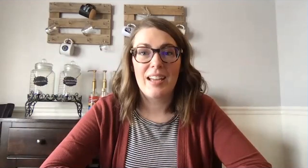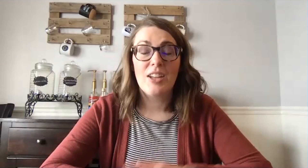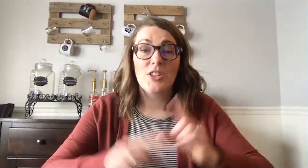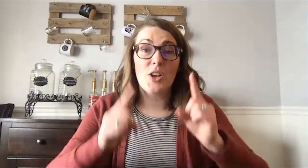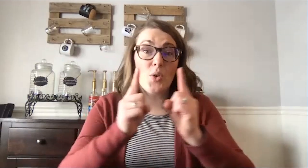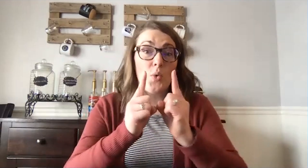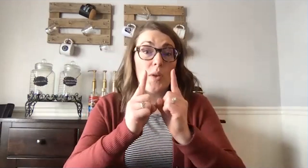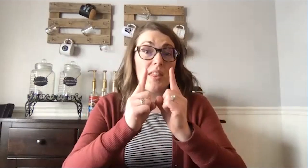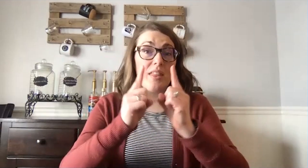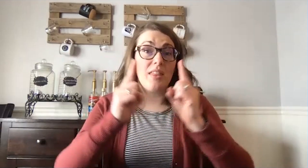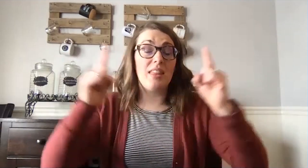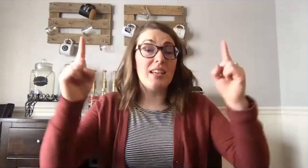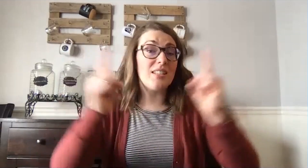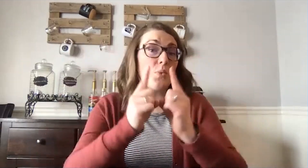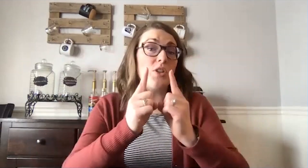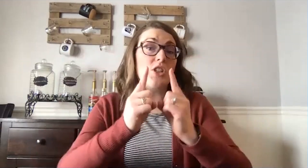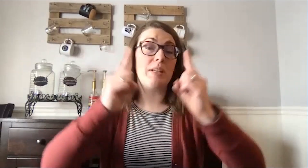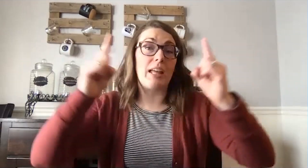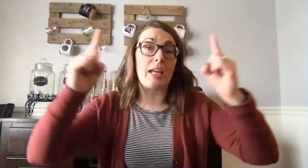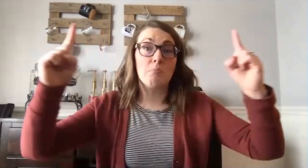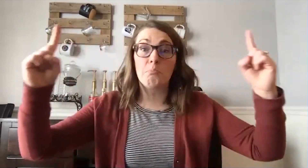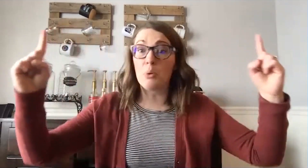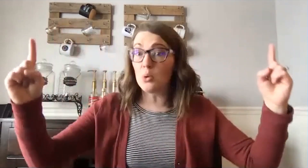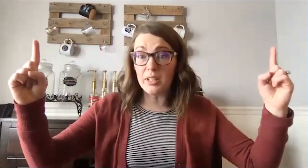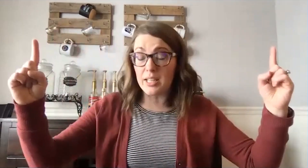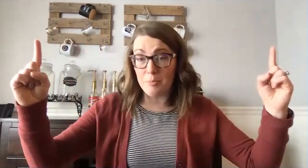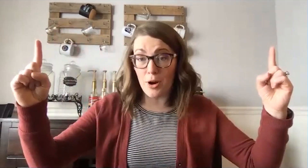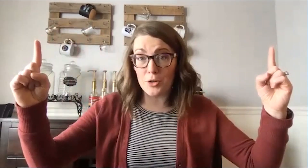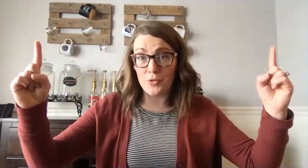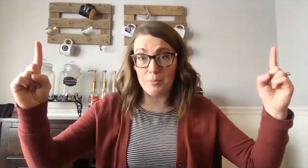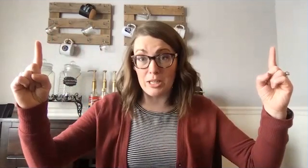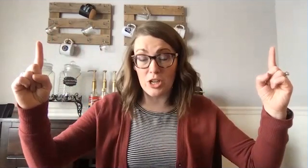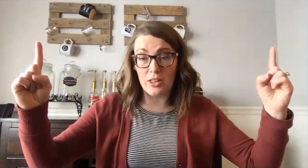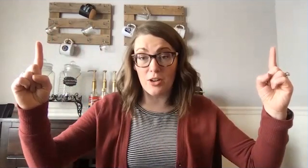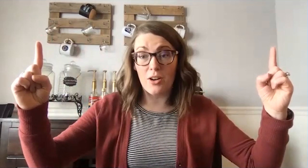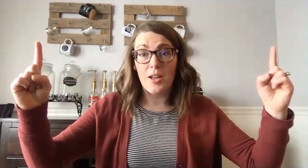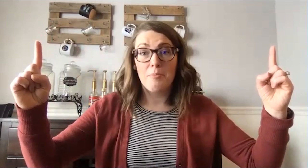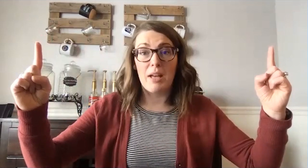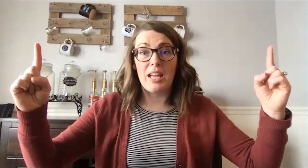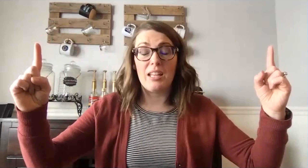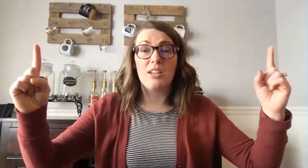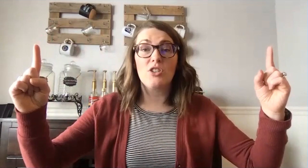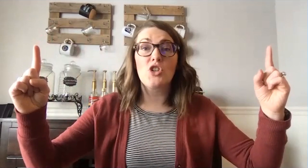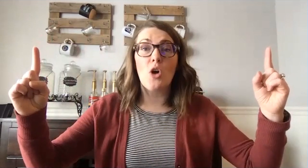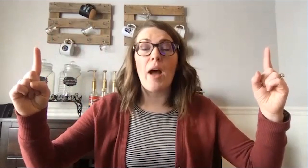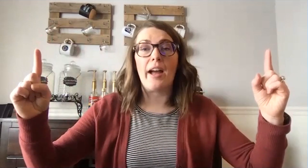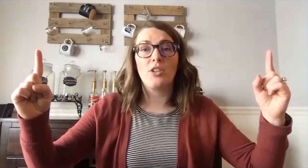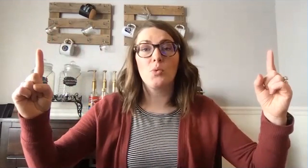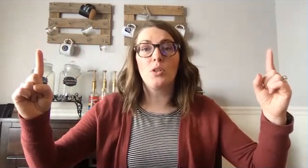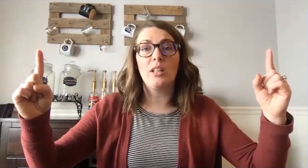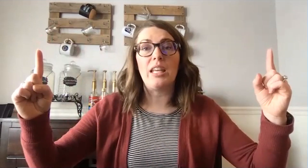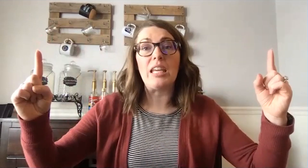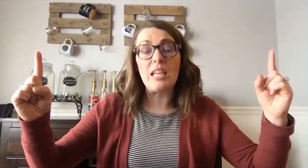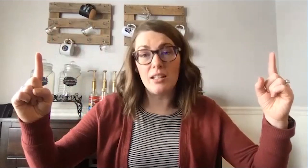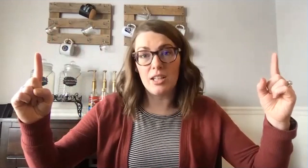that mean this would just be like pulling apart from each other right there's no actual english